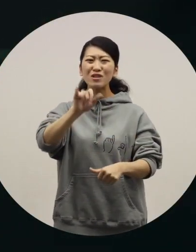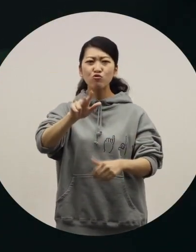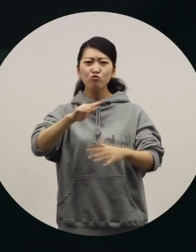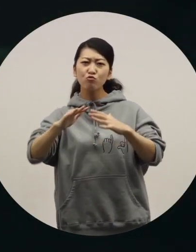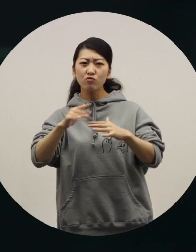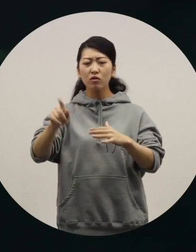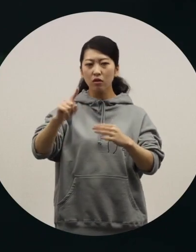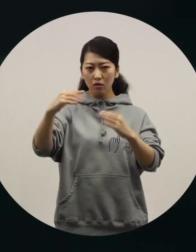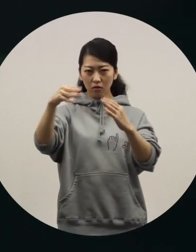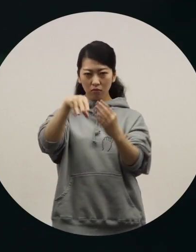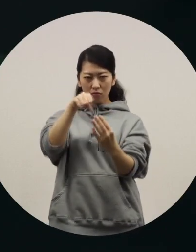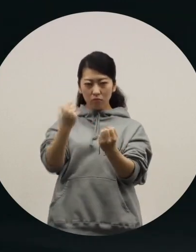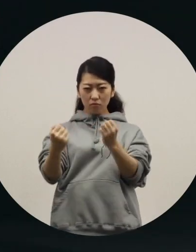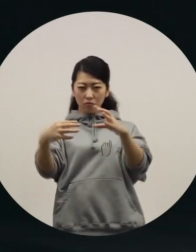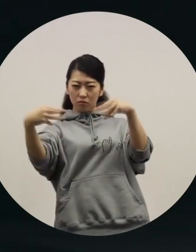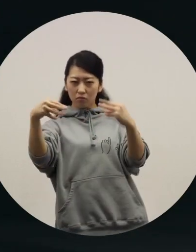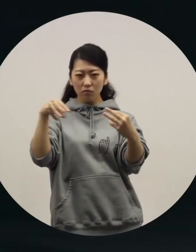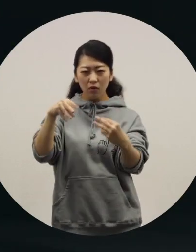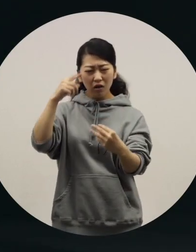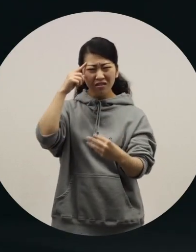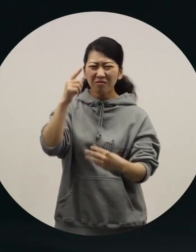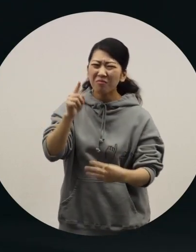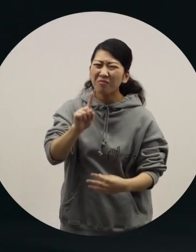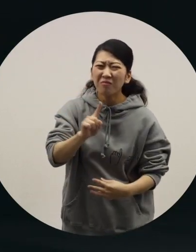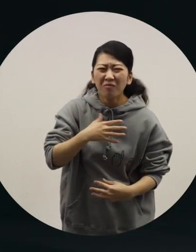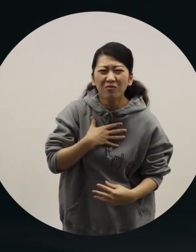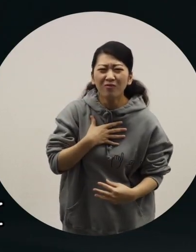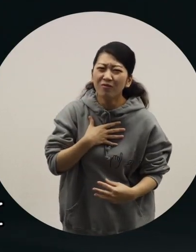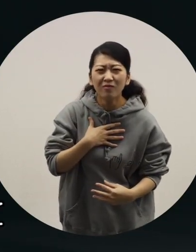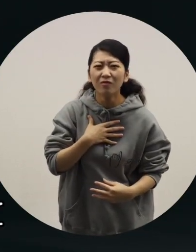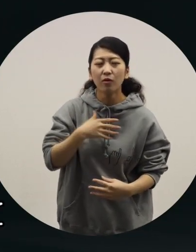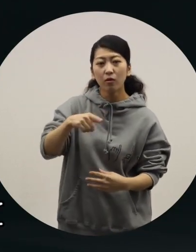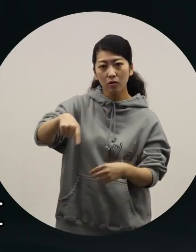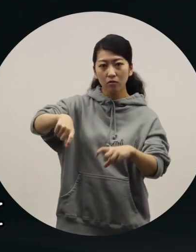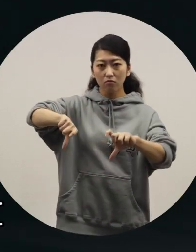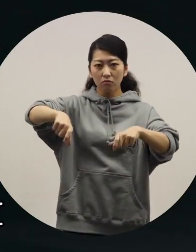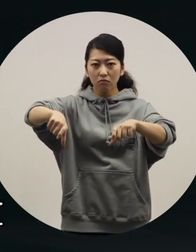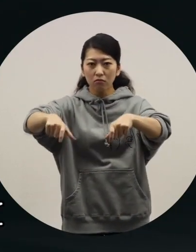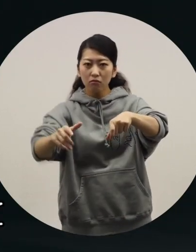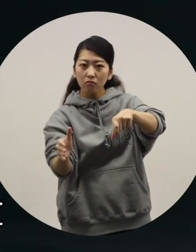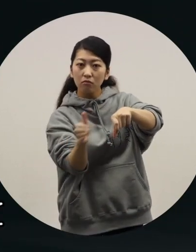It was angular-shaped and c How should I say, the wheel covers are cool.